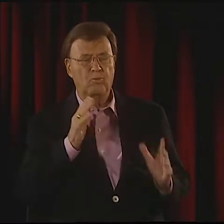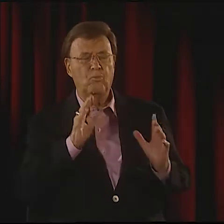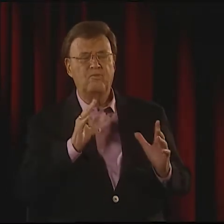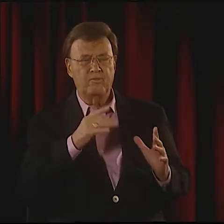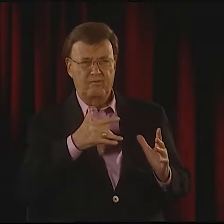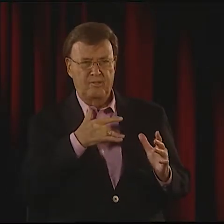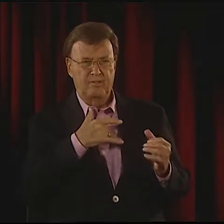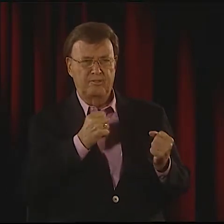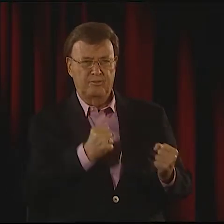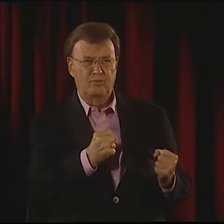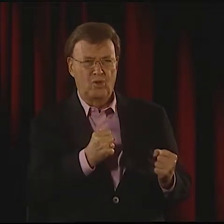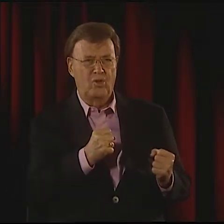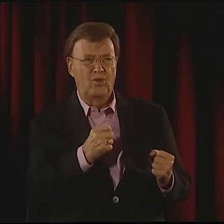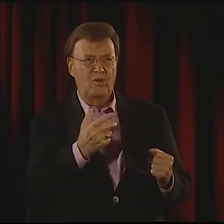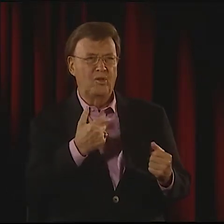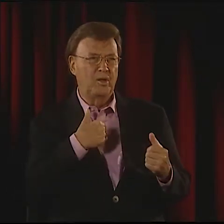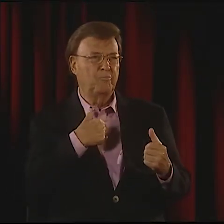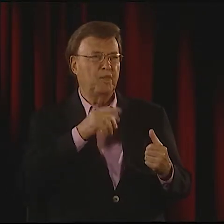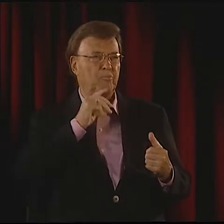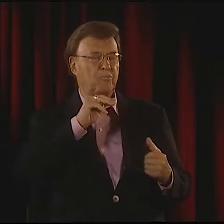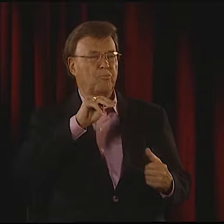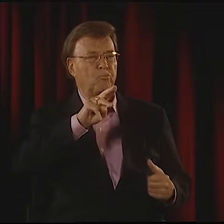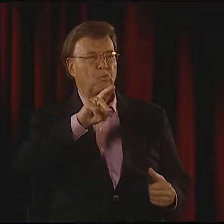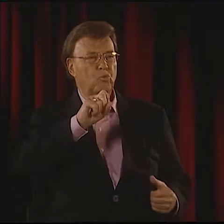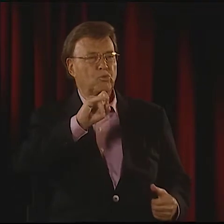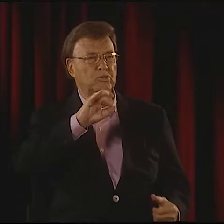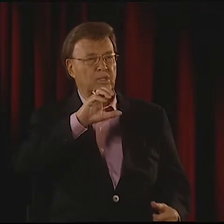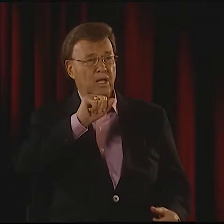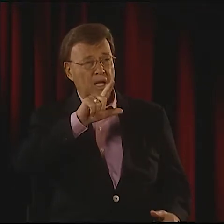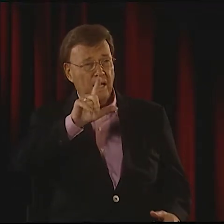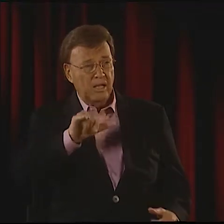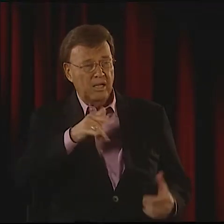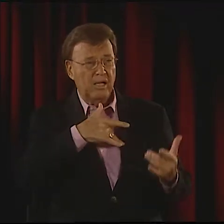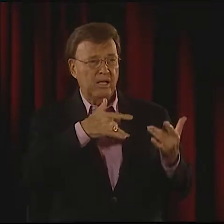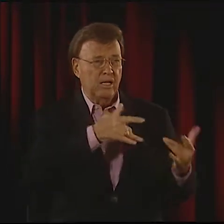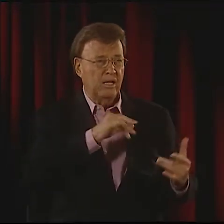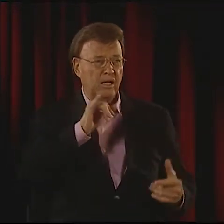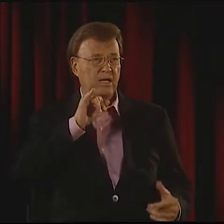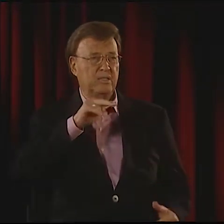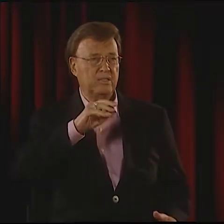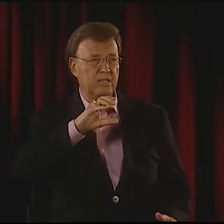YES. OH, OK. YES. I FEEL IT VERY STRONGLY.